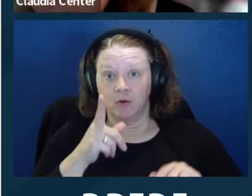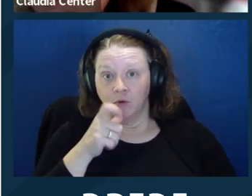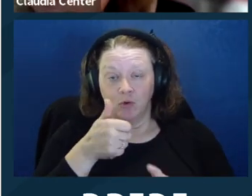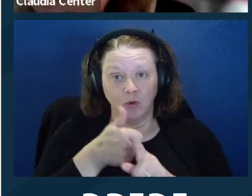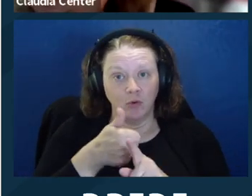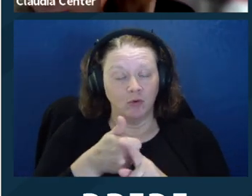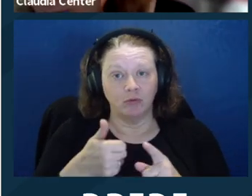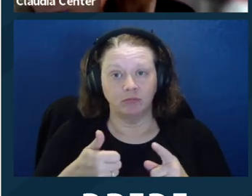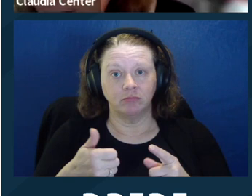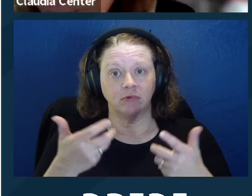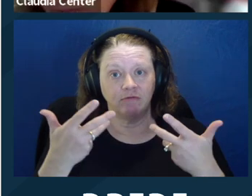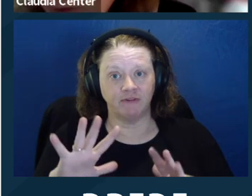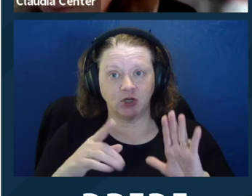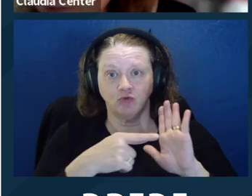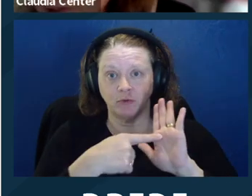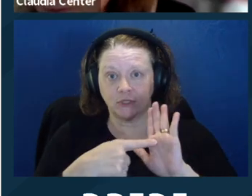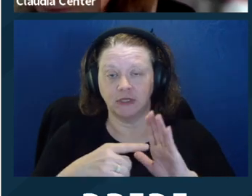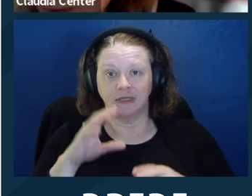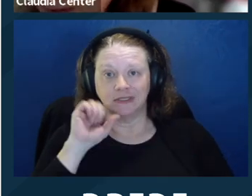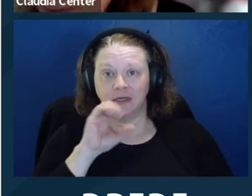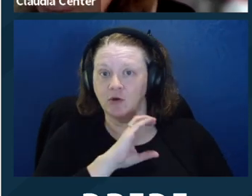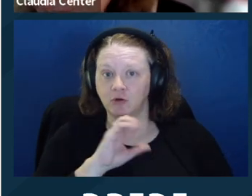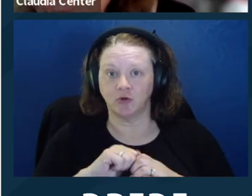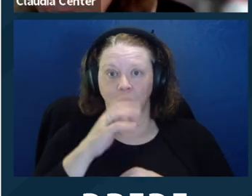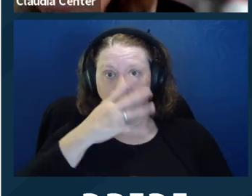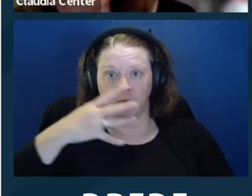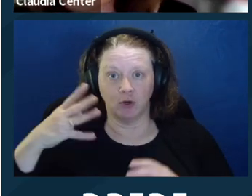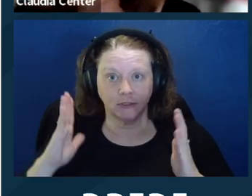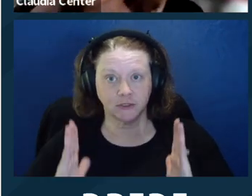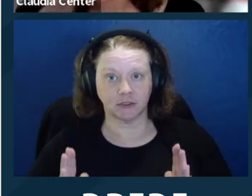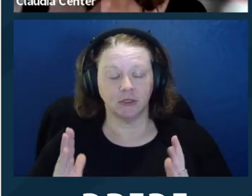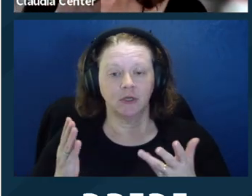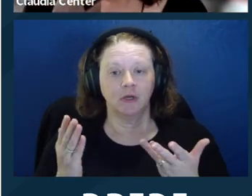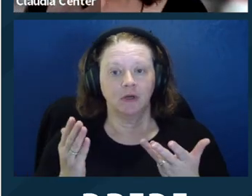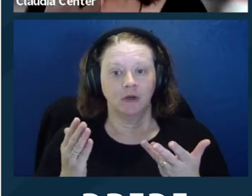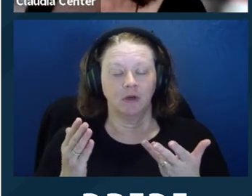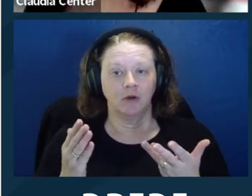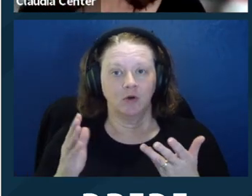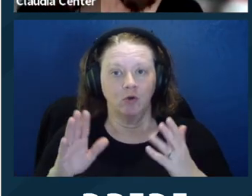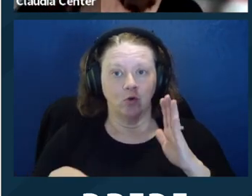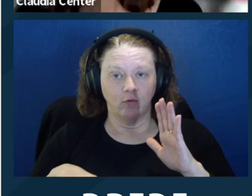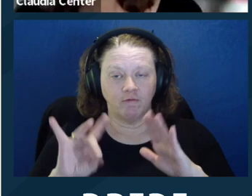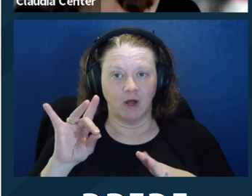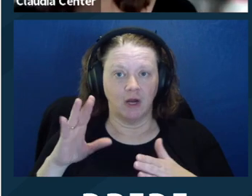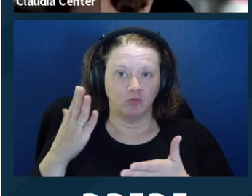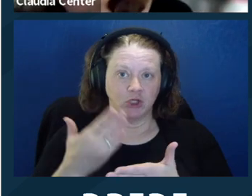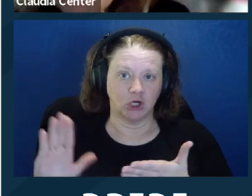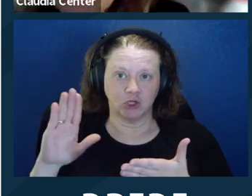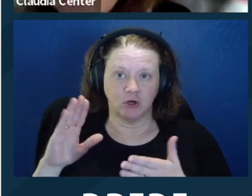look. So we're going to share slides. If folks who, you know, have represented seniors